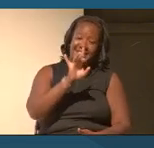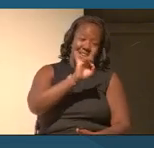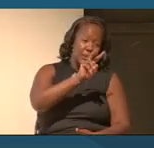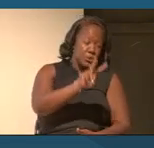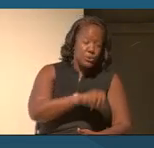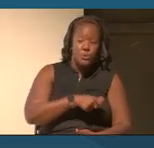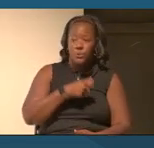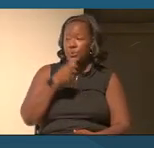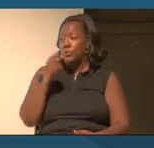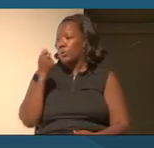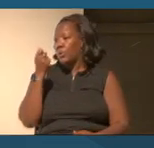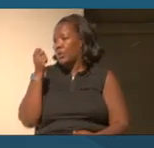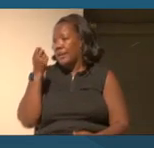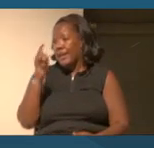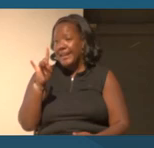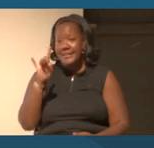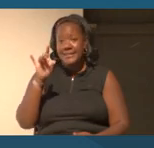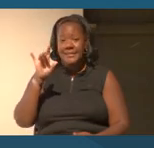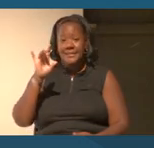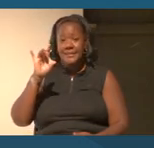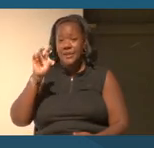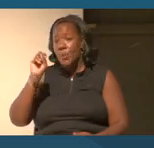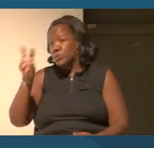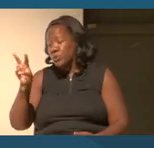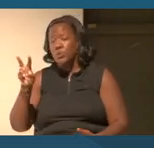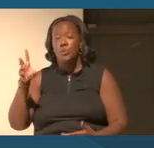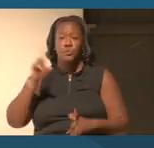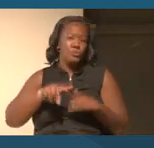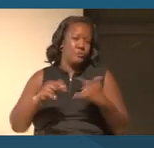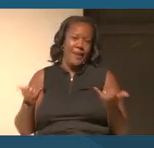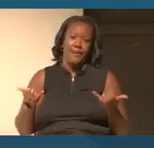I think the point you make about students